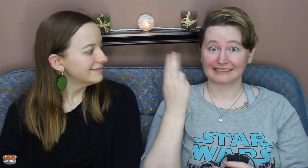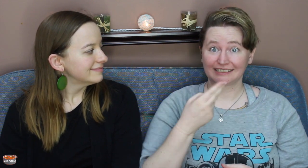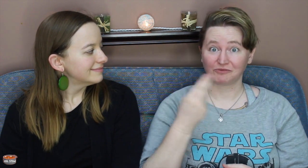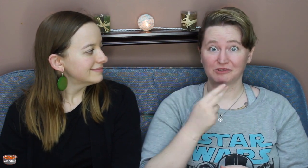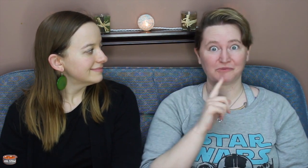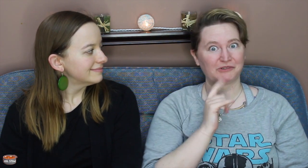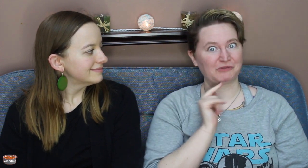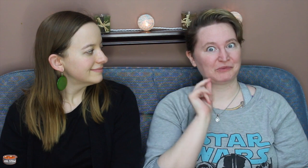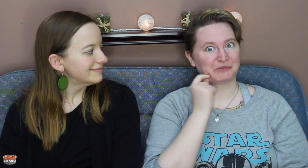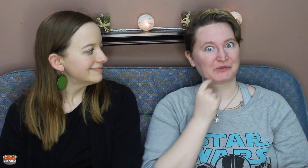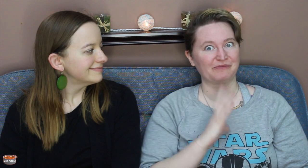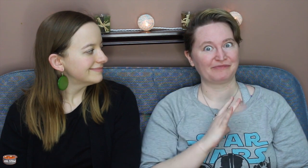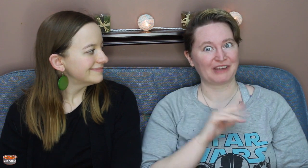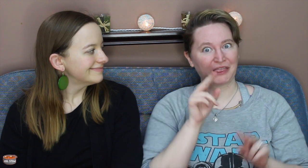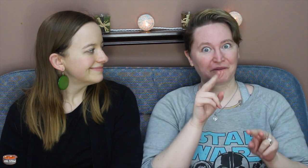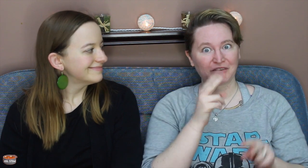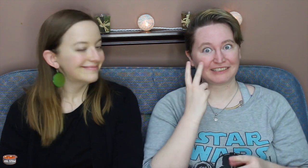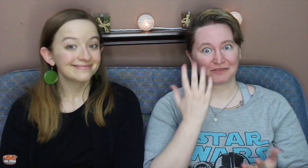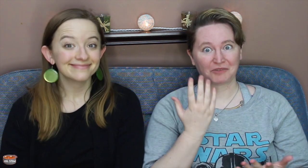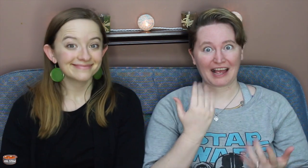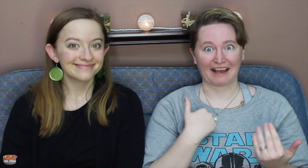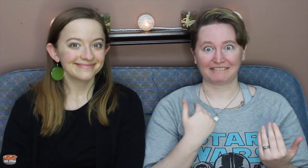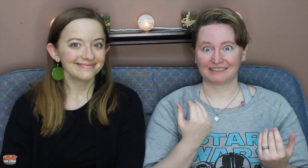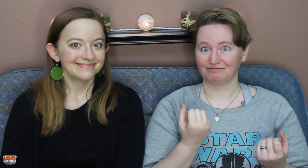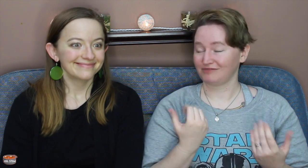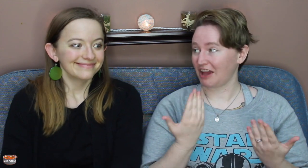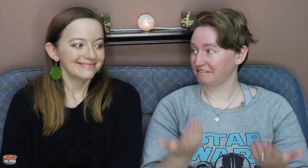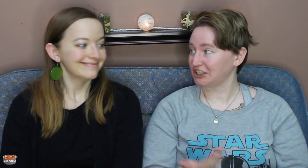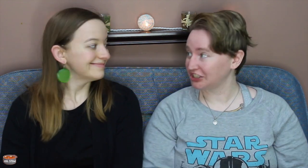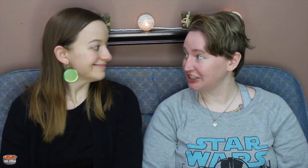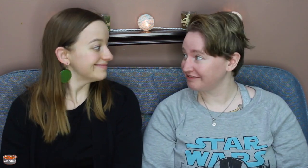be giving us some Deaf-Blind History. Really cool. I'm looking forward to seeing what she